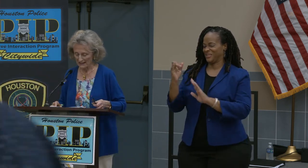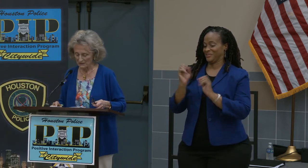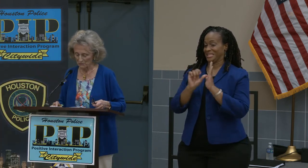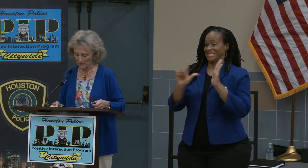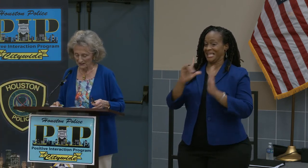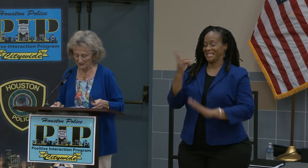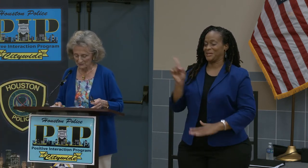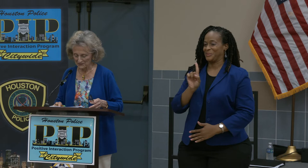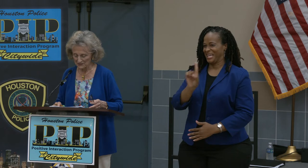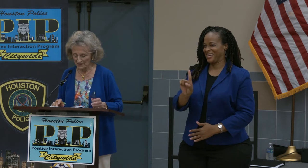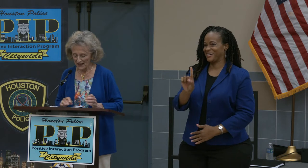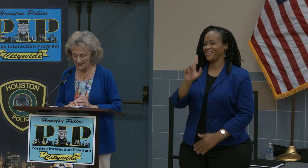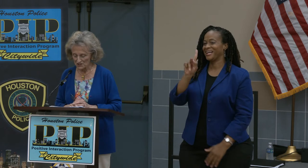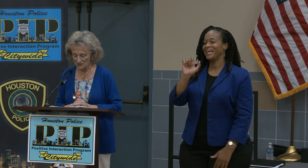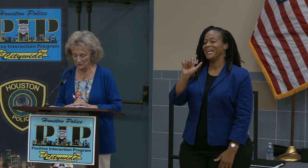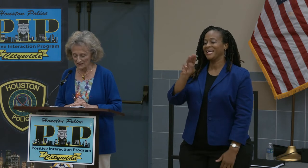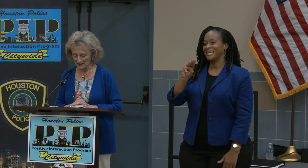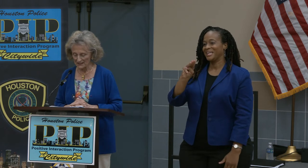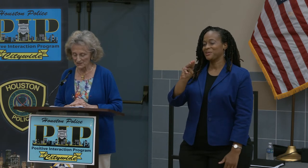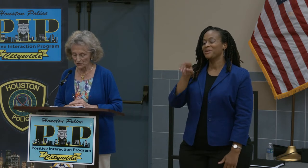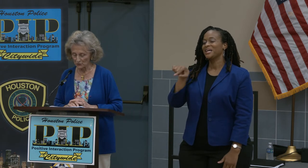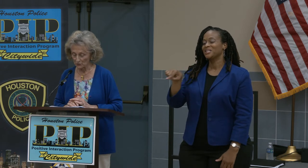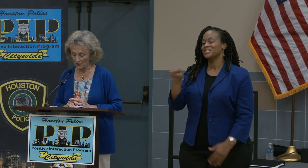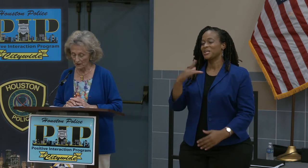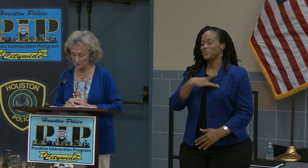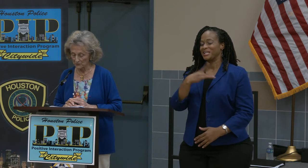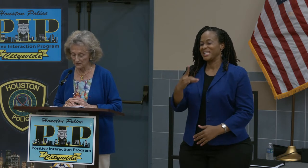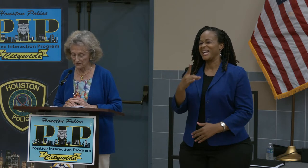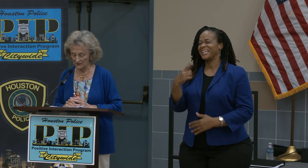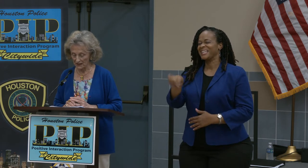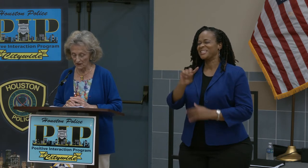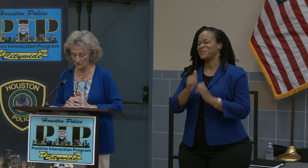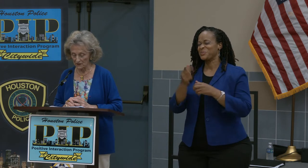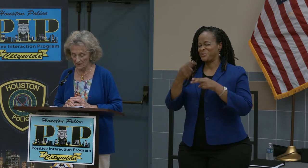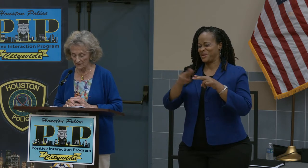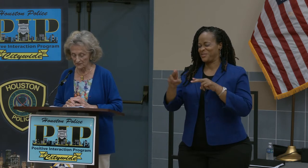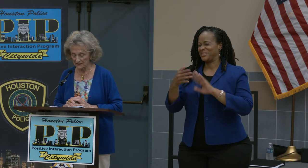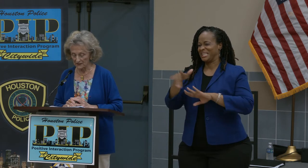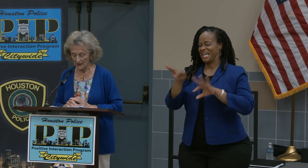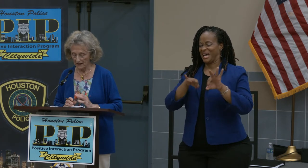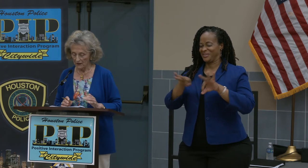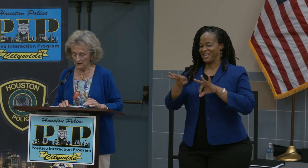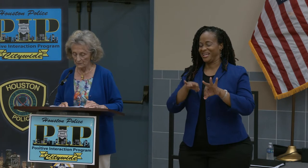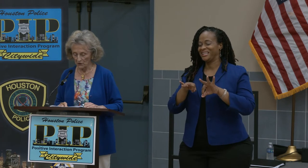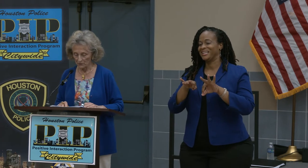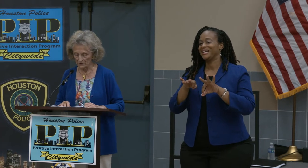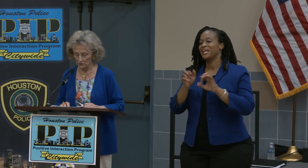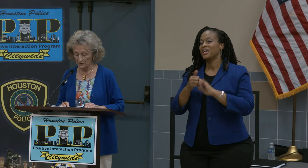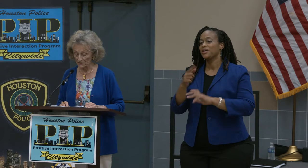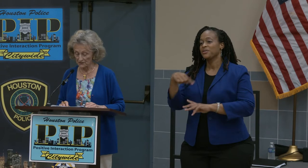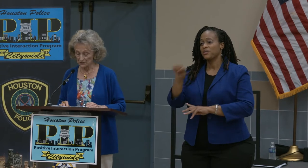Kim Williams, and she would like to briefly outline the going to read this